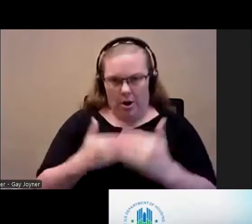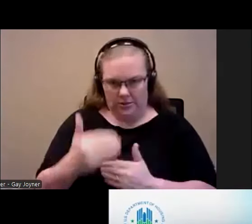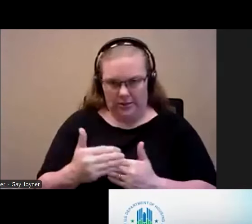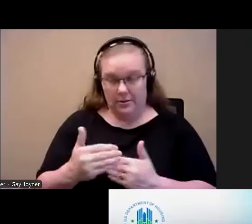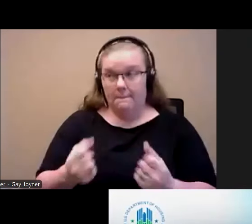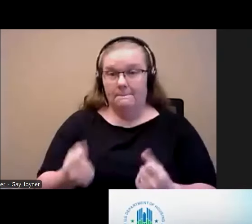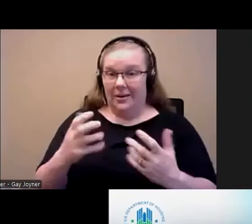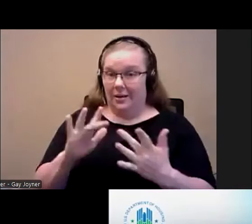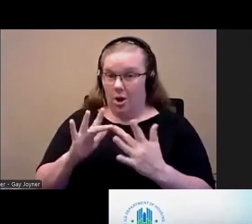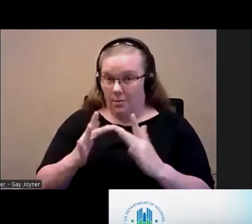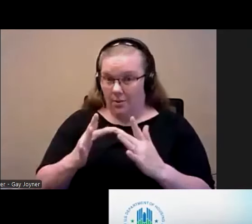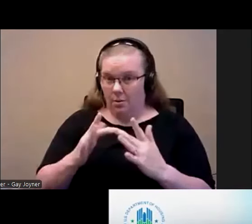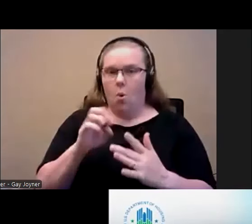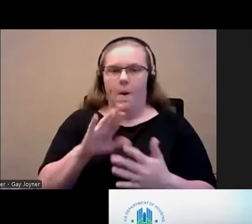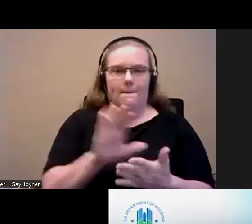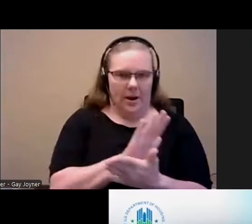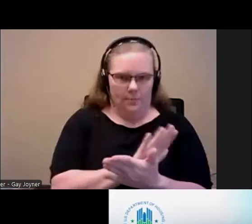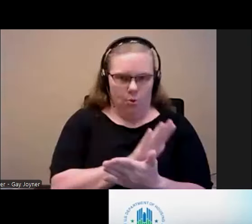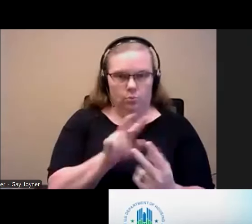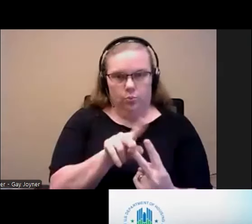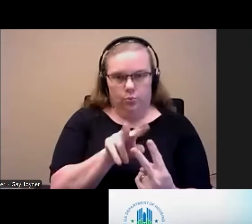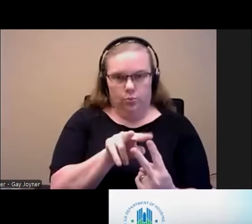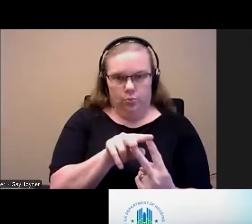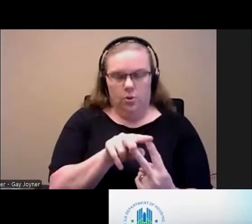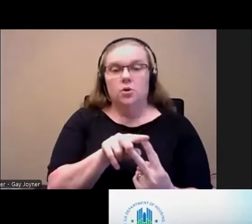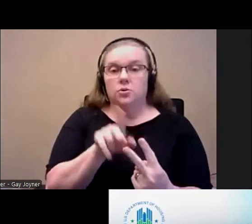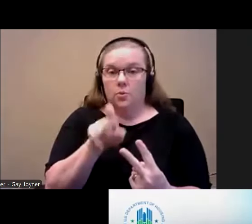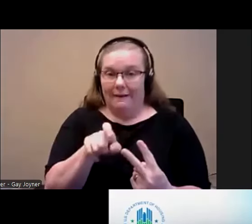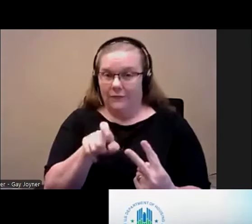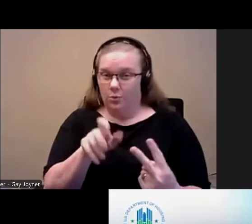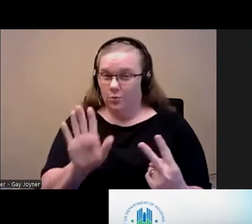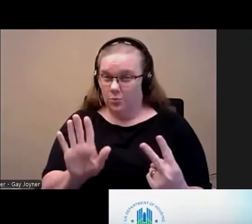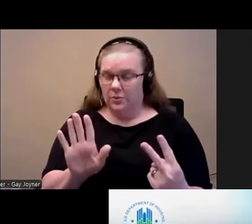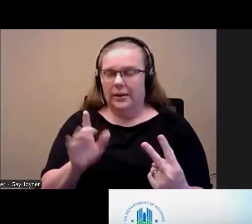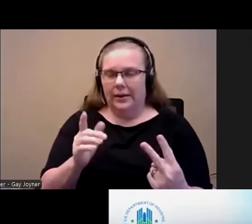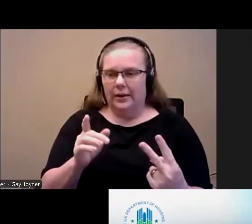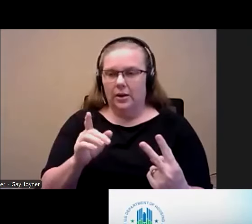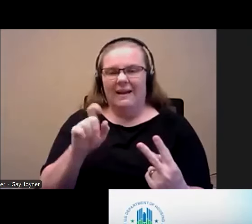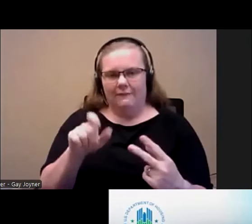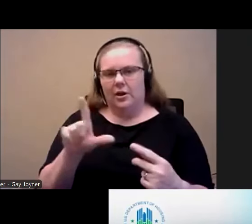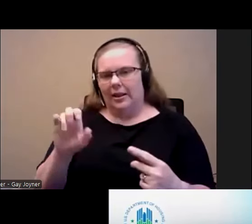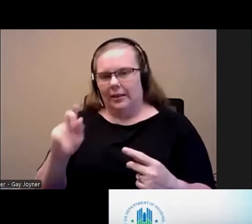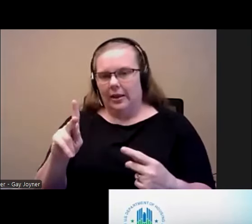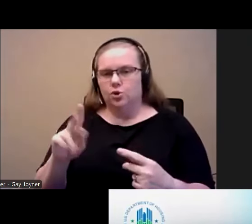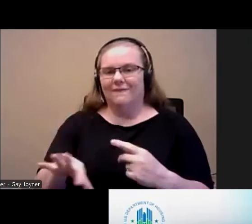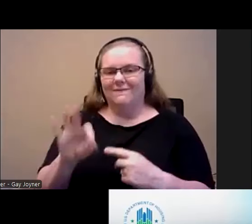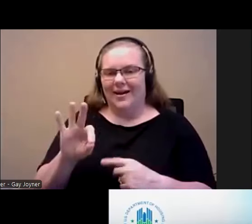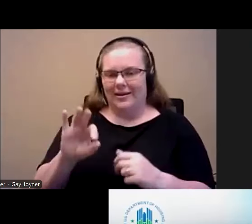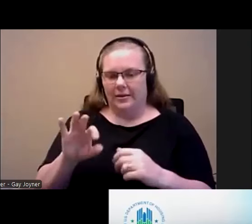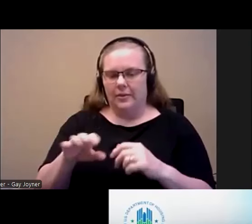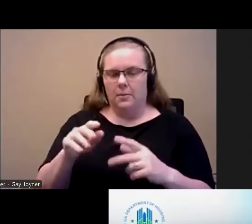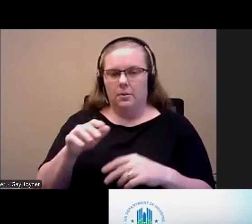as in paper form. We can put a link in the chat to how to find your local PHA. But they would